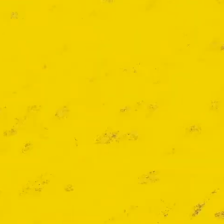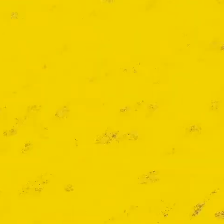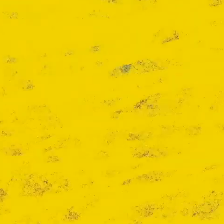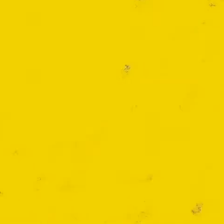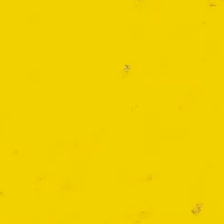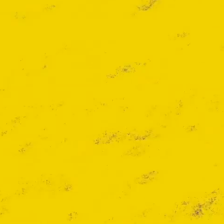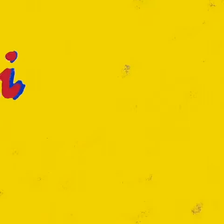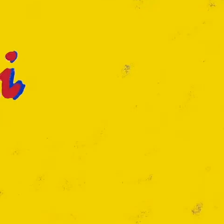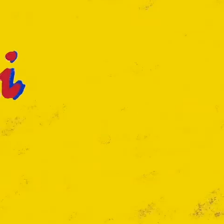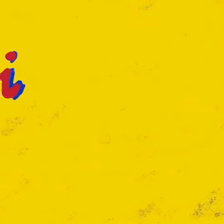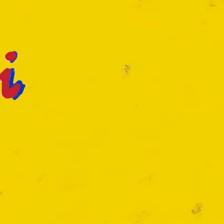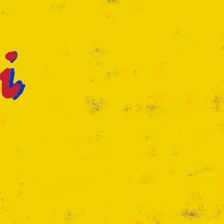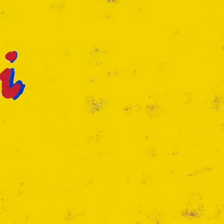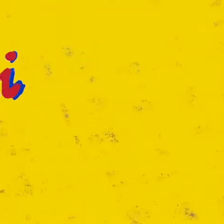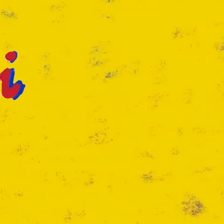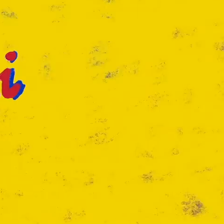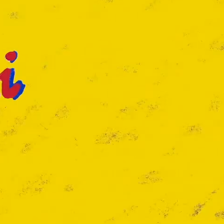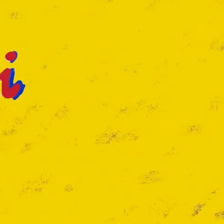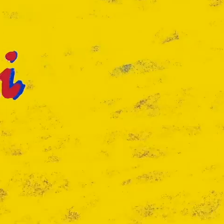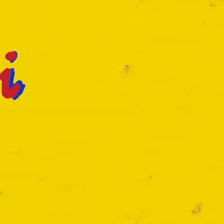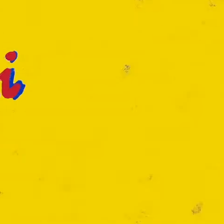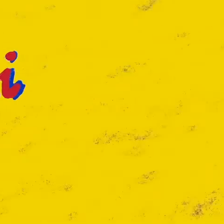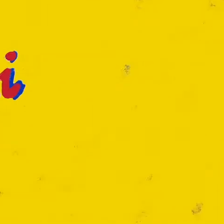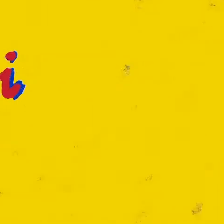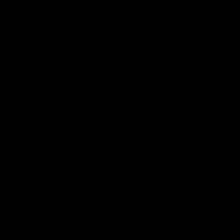The Rose Street - episode 2 -